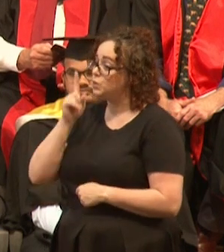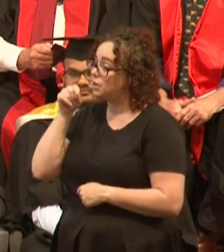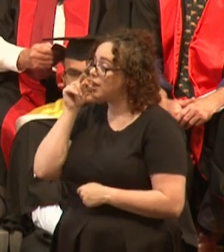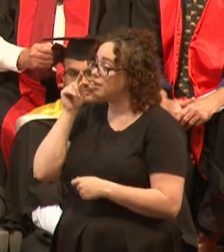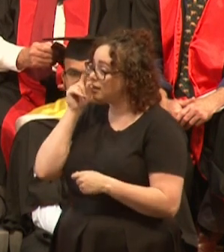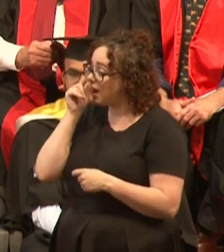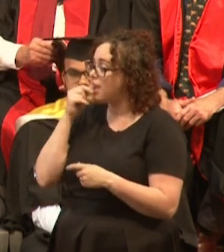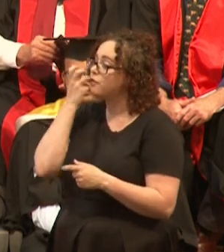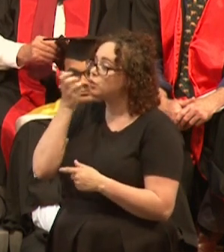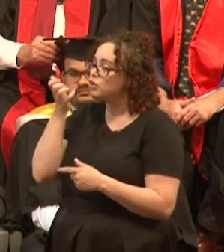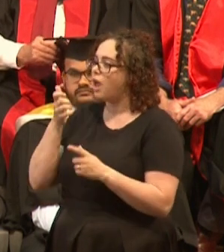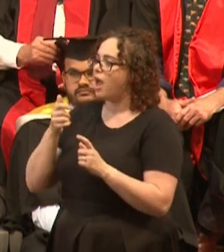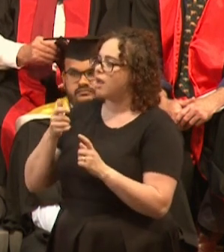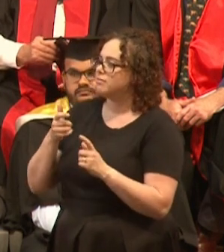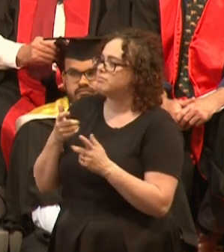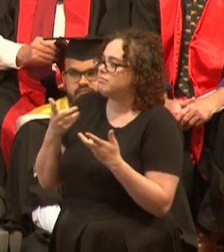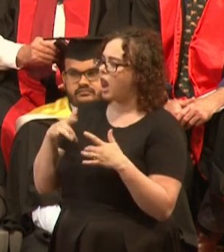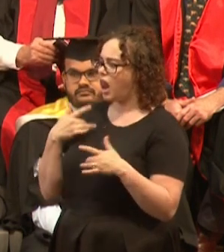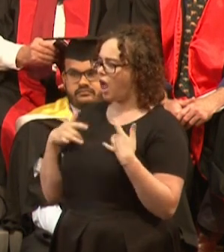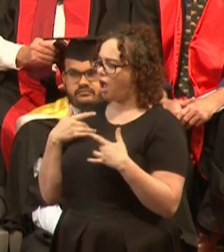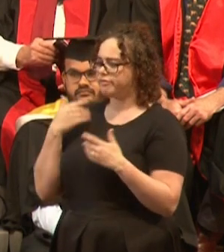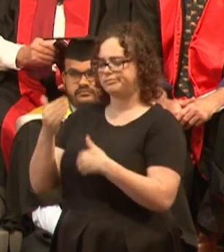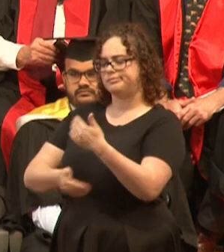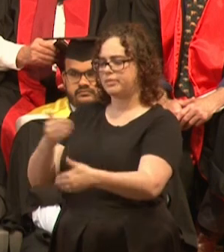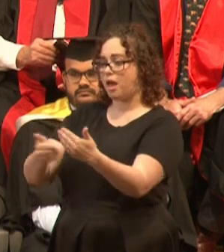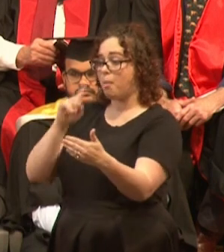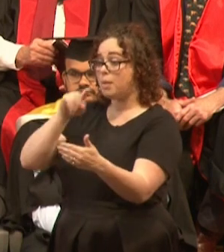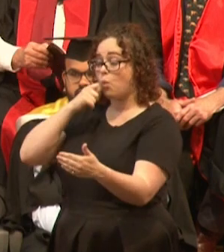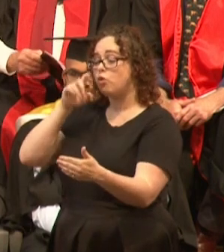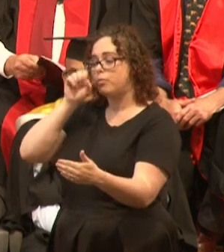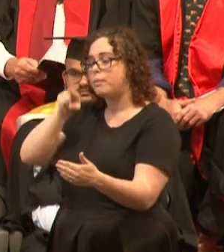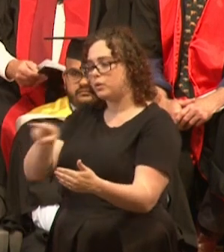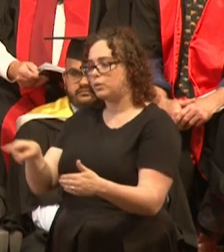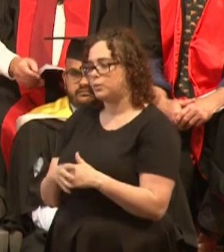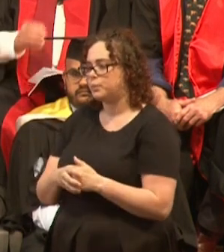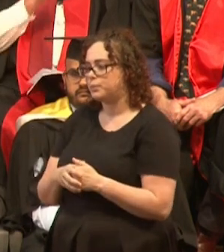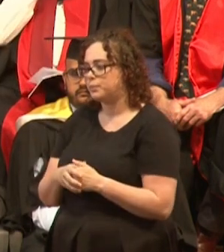Helping humanity as a geographer, as a bio-medical scientist, as a geneticist,